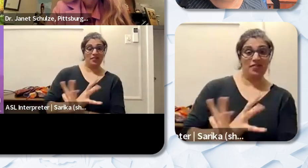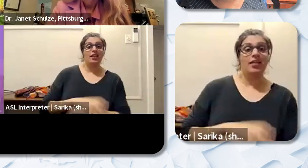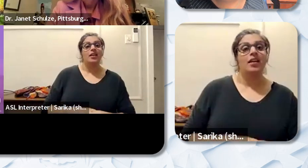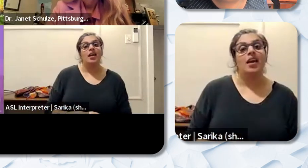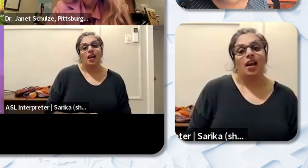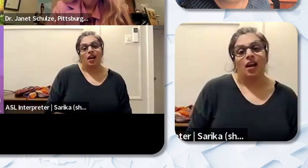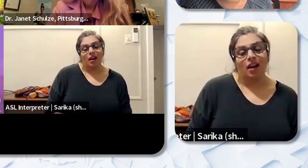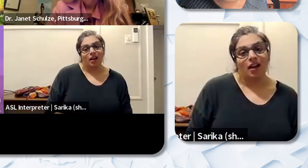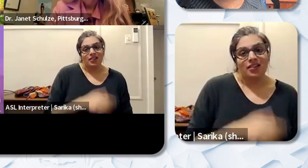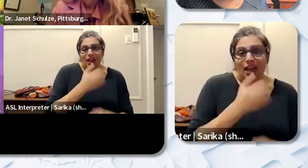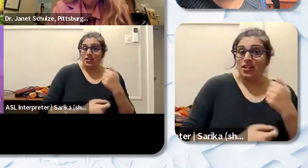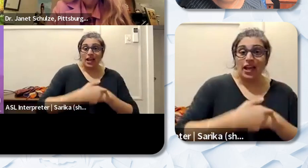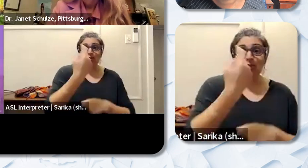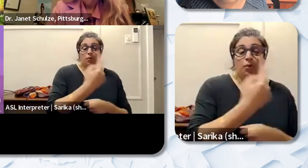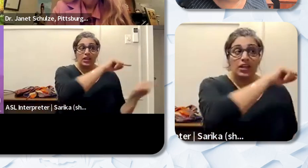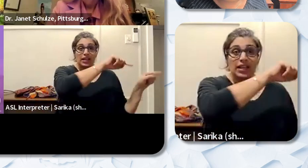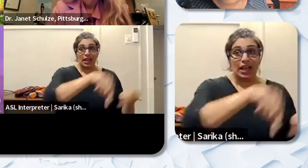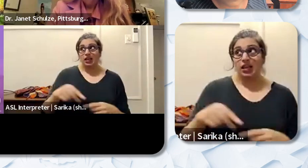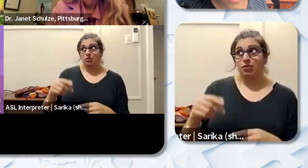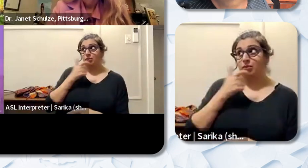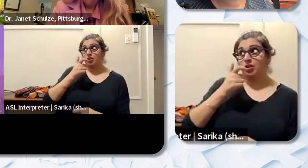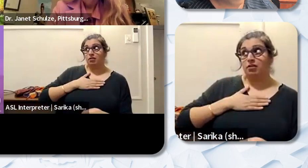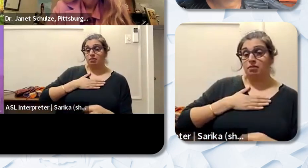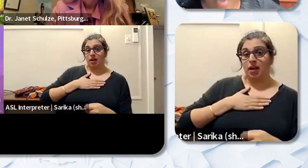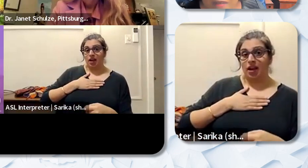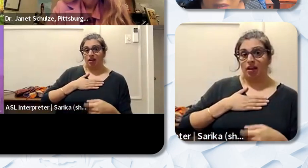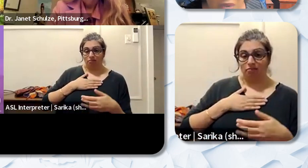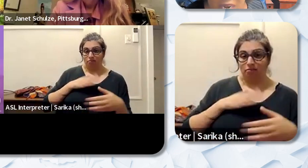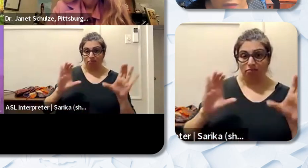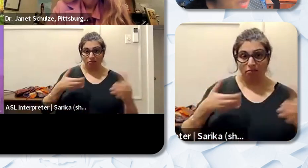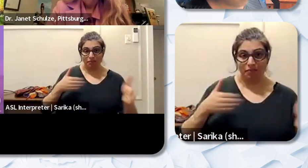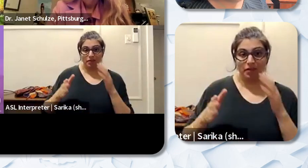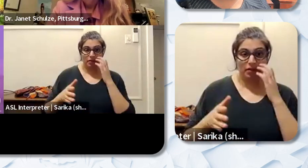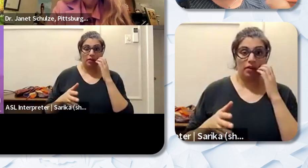site I was in my African outfit. And those kids even those who didn't have African outfit once